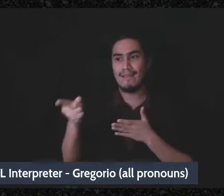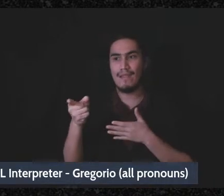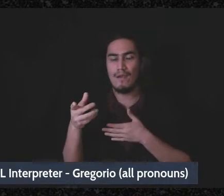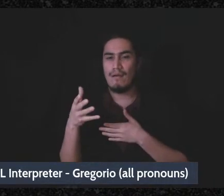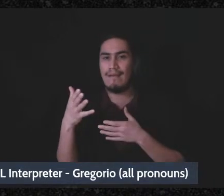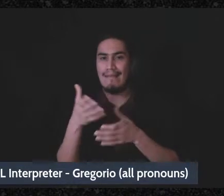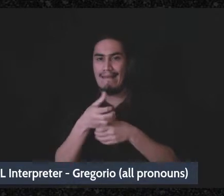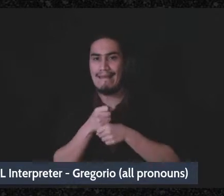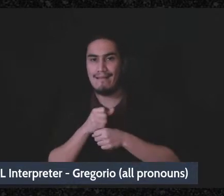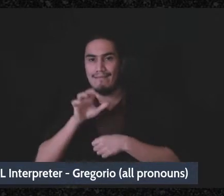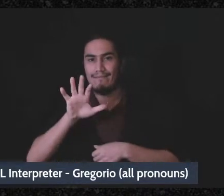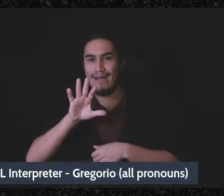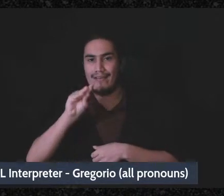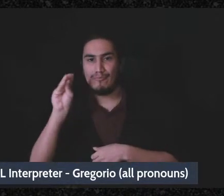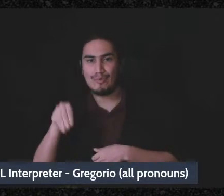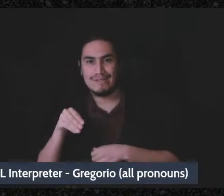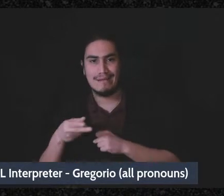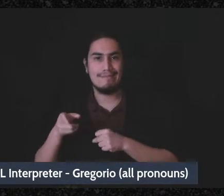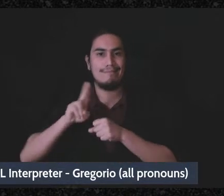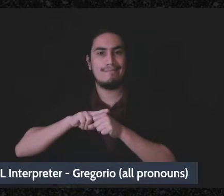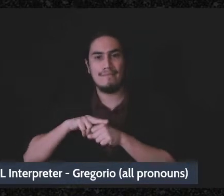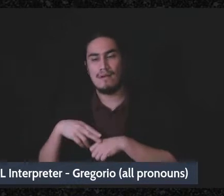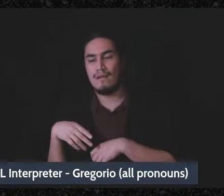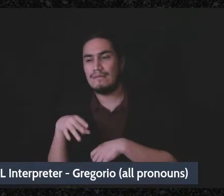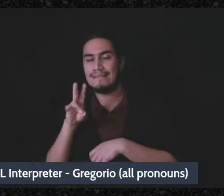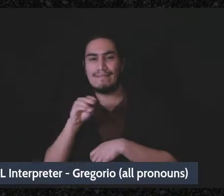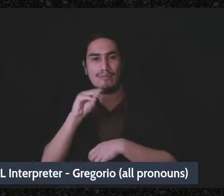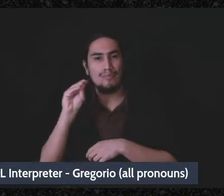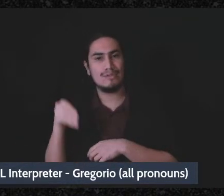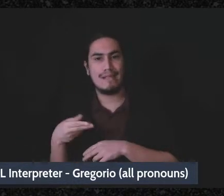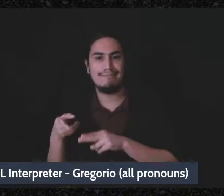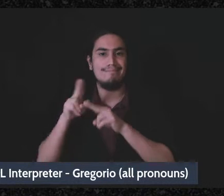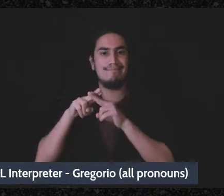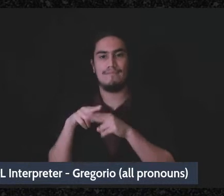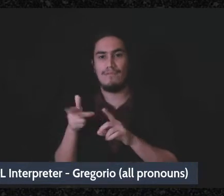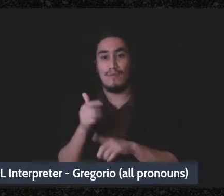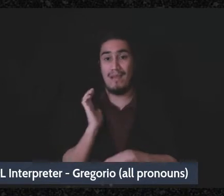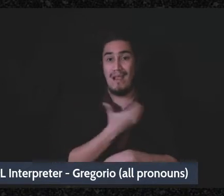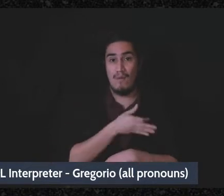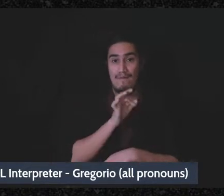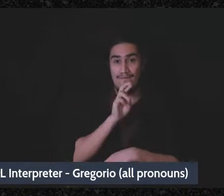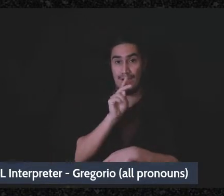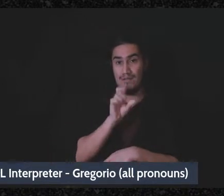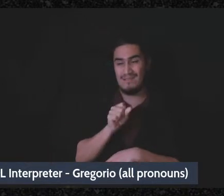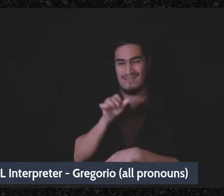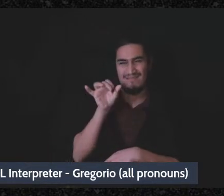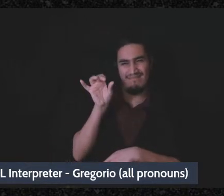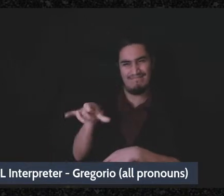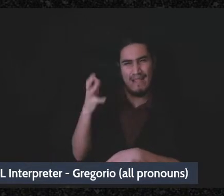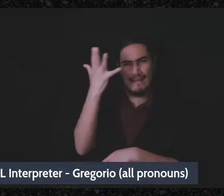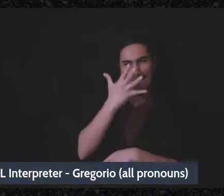off of our funds, that's, you know, to me that's not good politics.